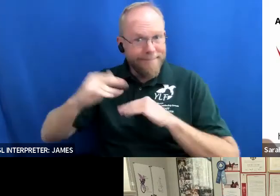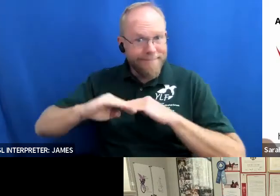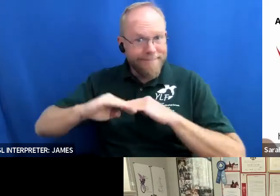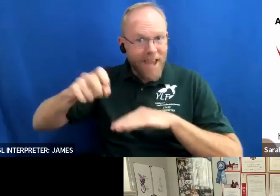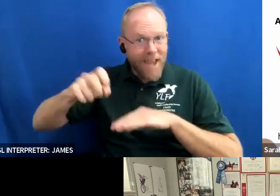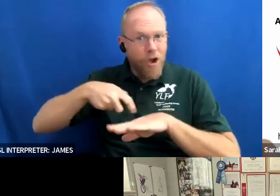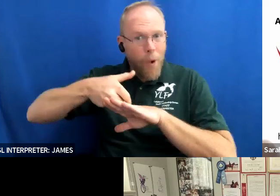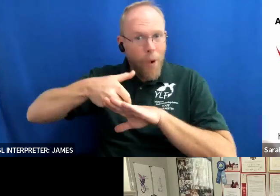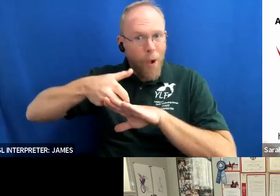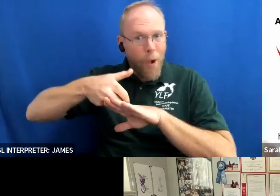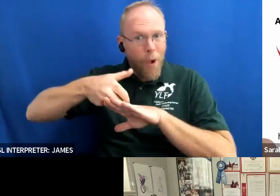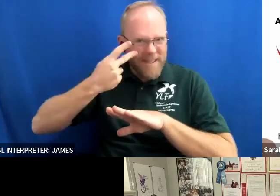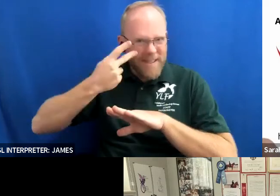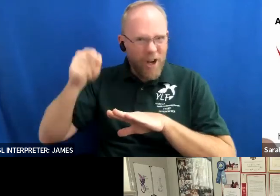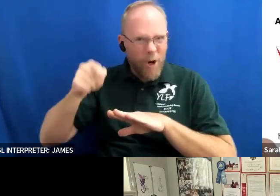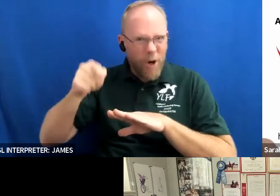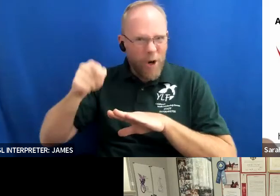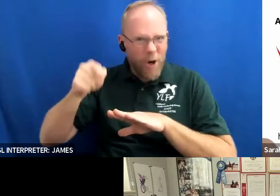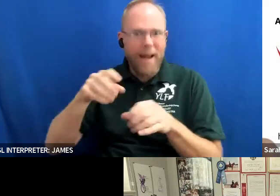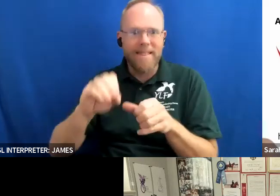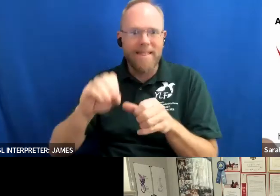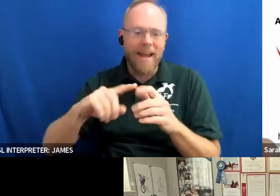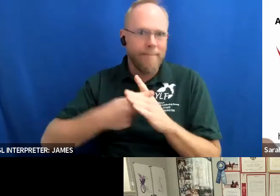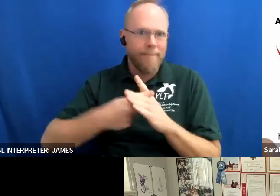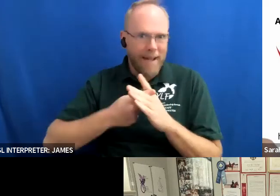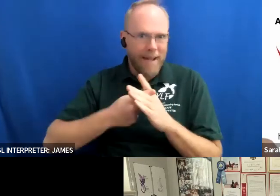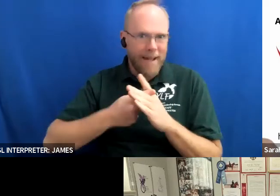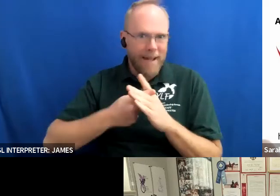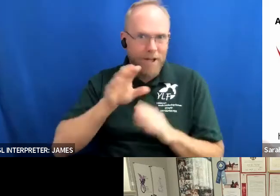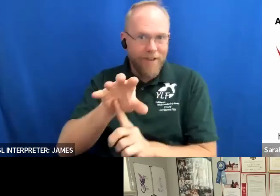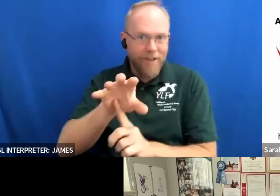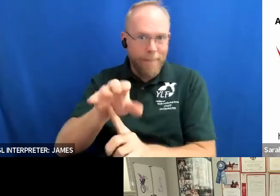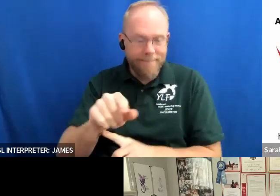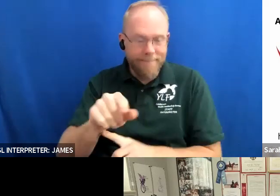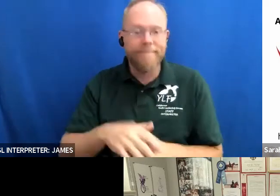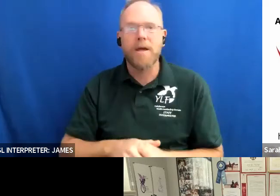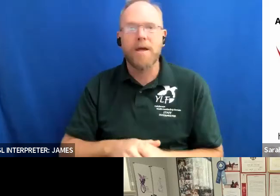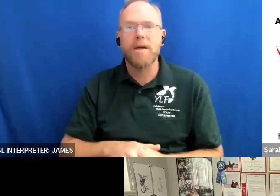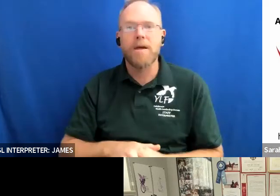that segment of [ __ ] camp to protest and support the passage of the americans with disabilities act